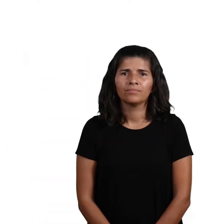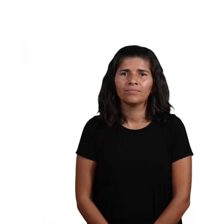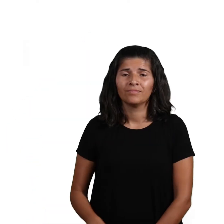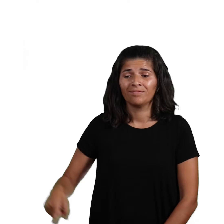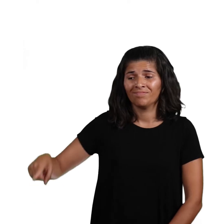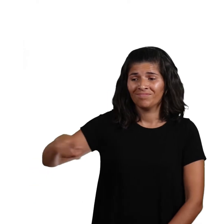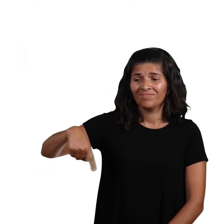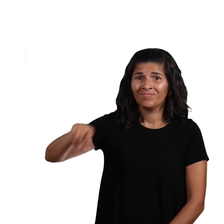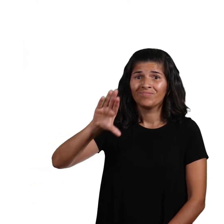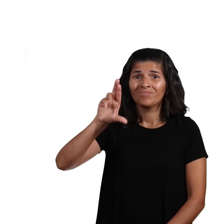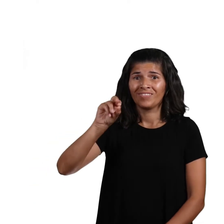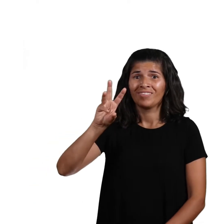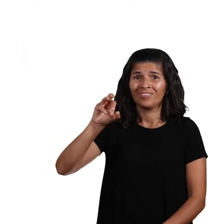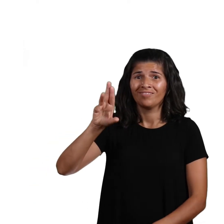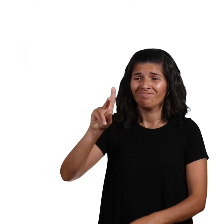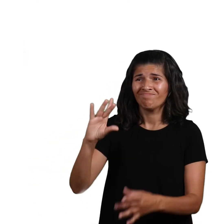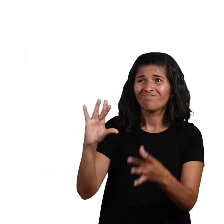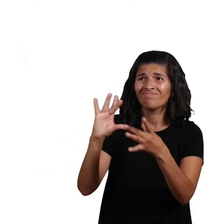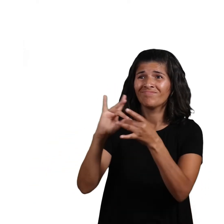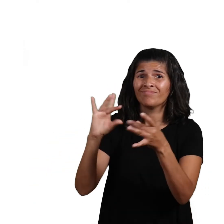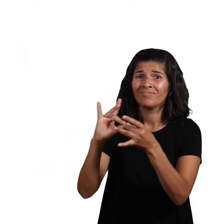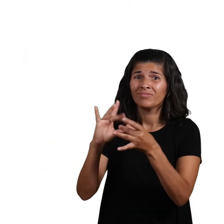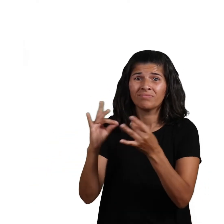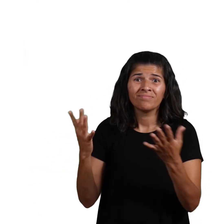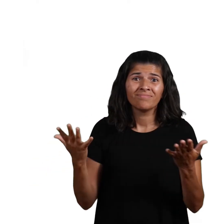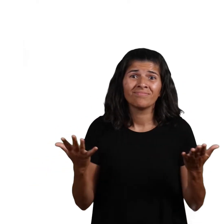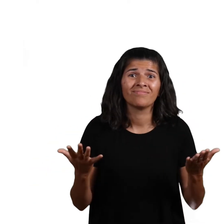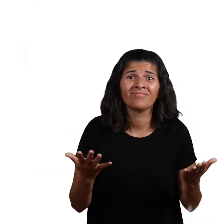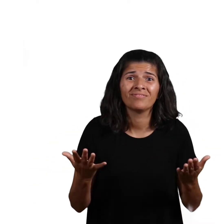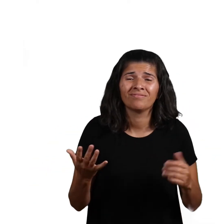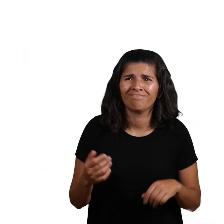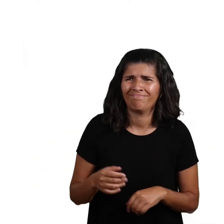"We'll chase you all we want,” they said.